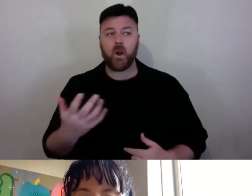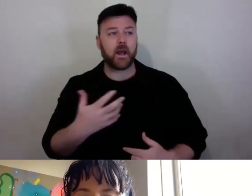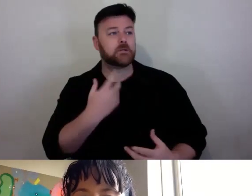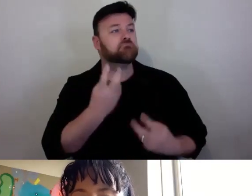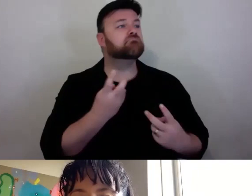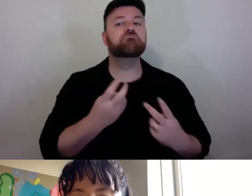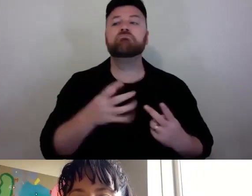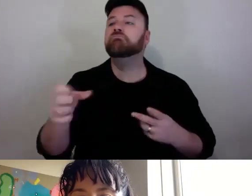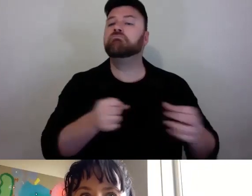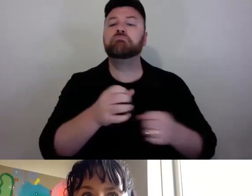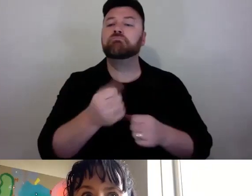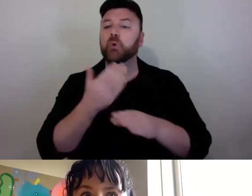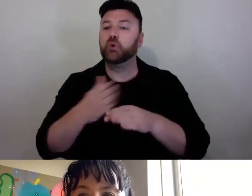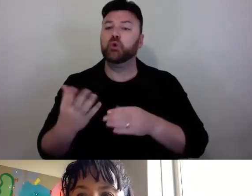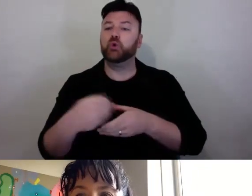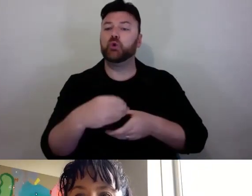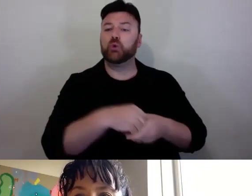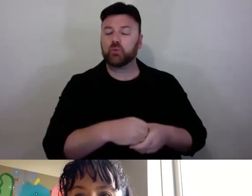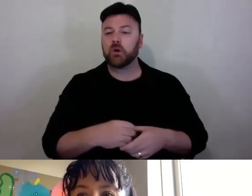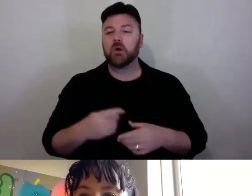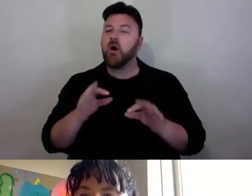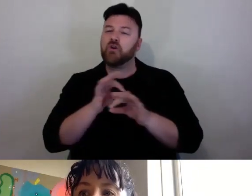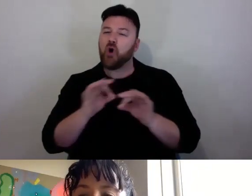collaborators. Not necessarily as co-artistic directors of the